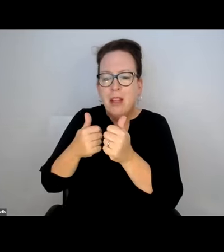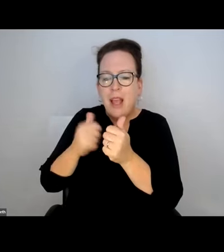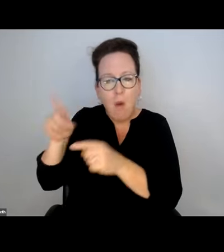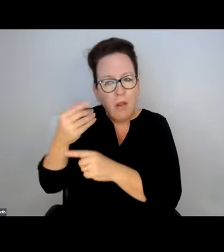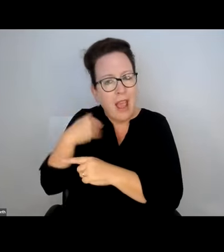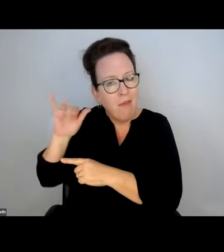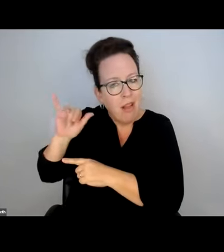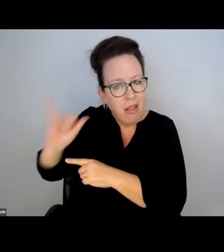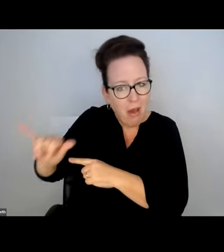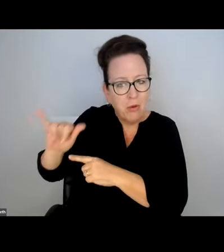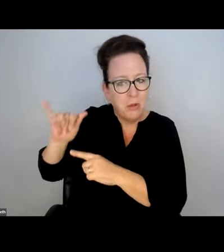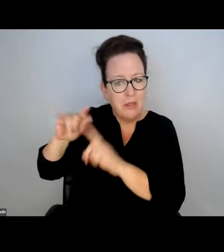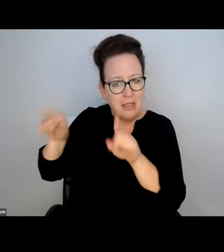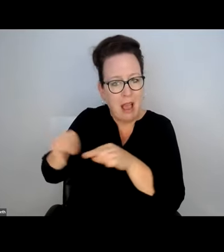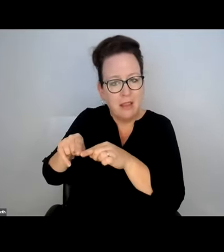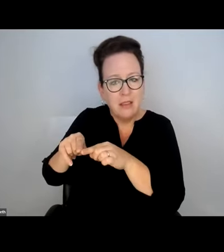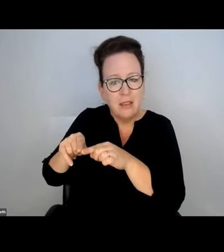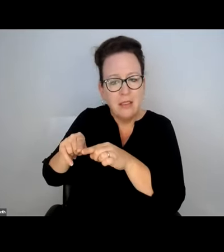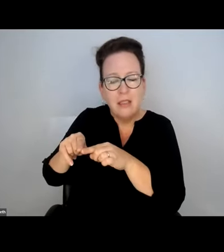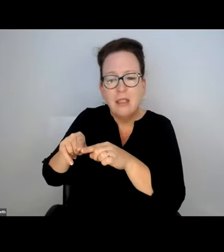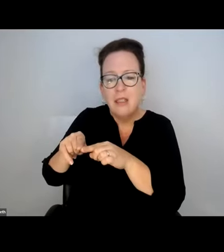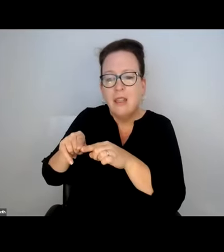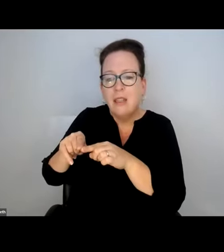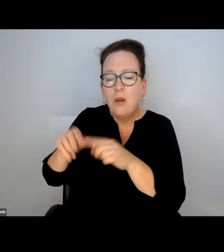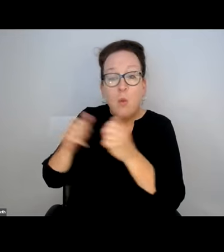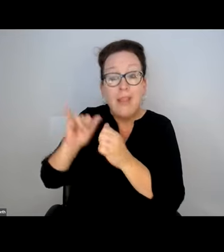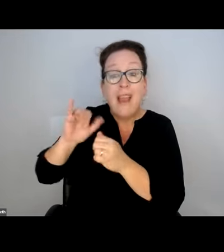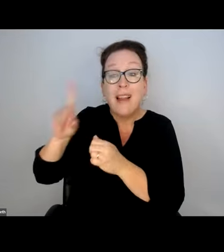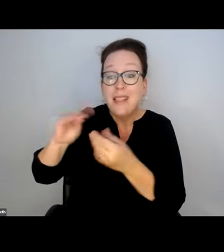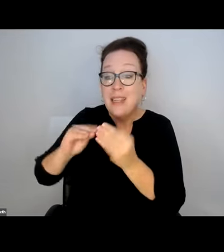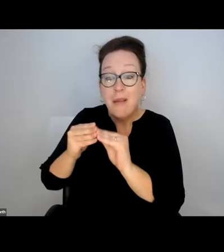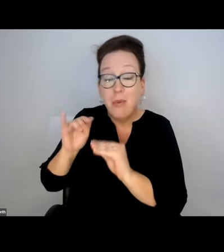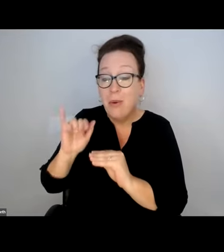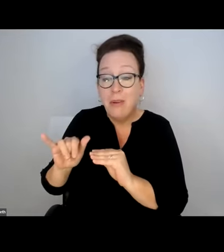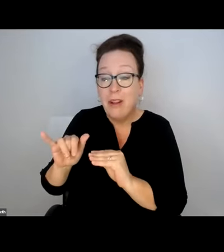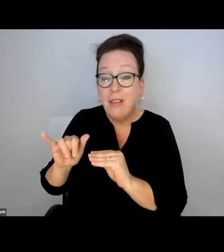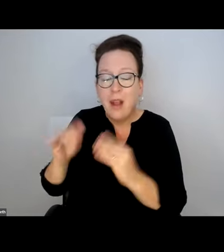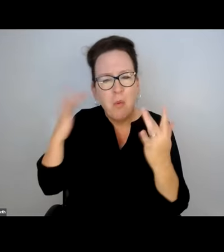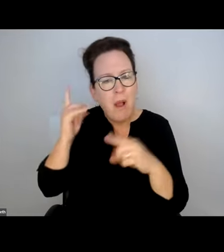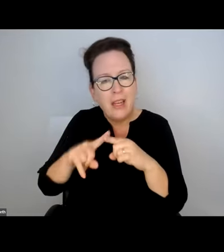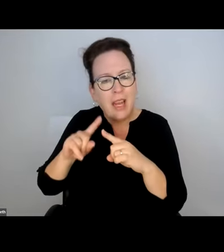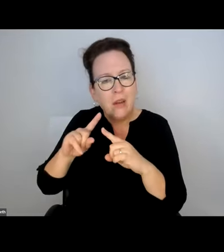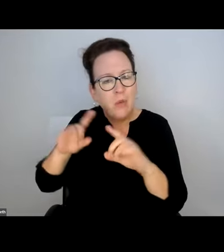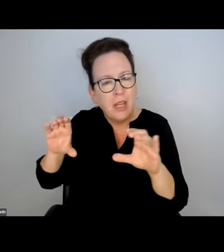POSSIBLY A FEW OTHERS WITHIN THAT MUNICIPAL RANGE. AND ONLY HAVE THOSE SIGNS --